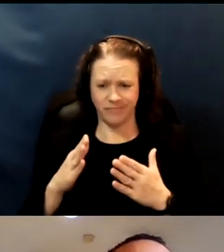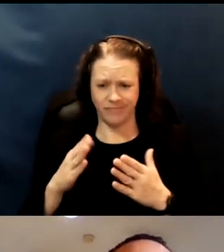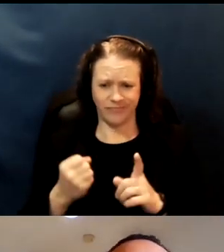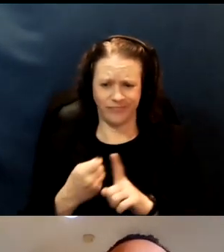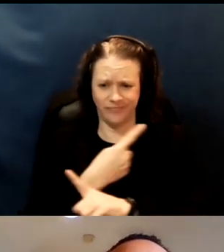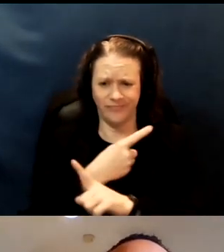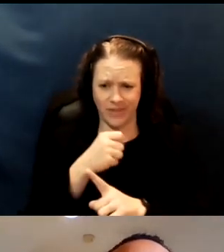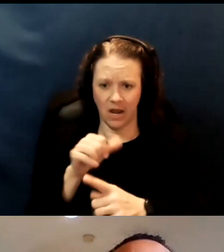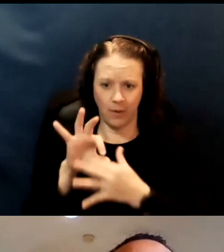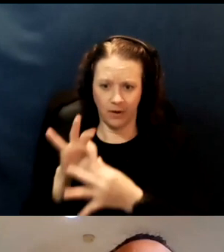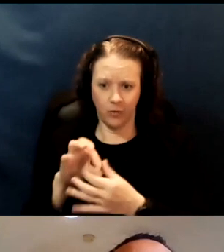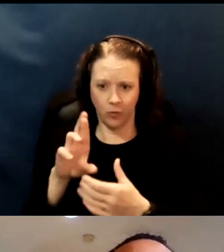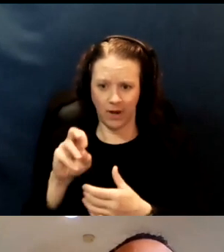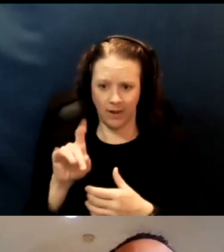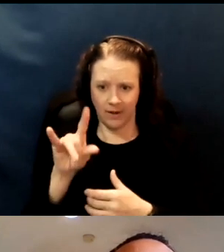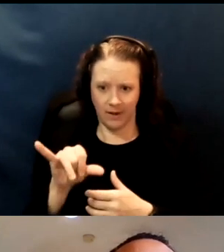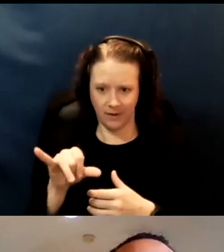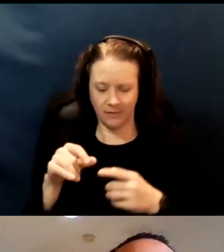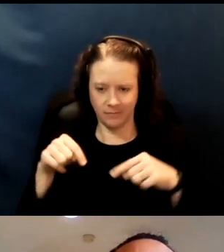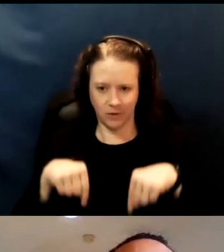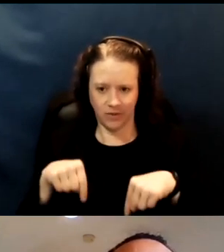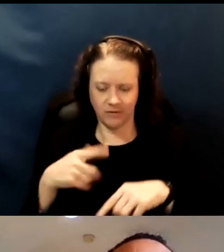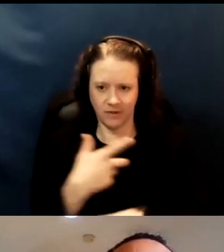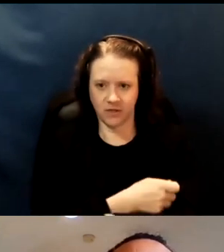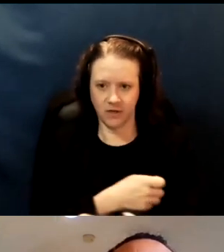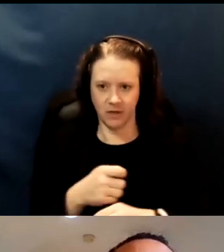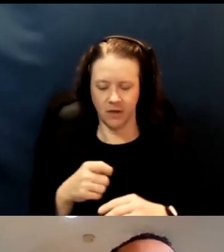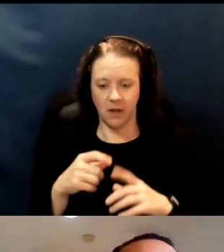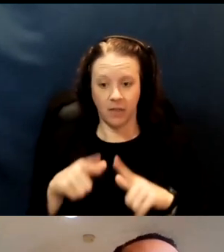An example of that would be the current pause in J&J.